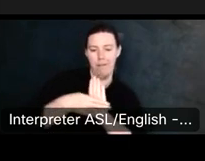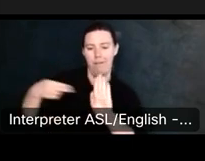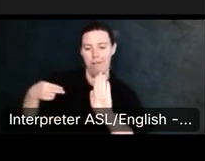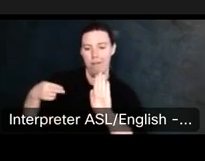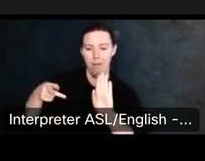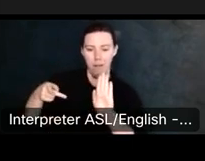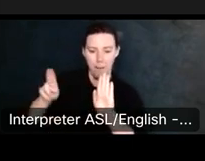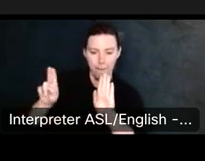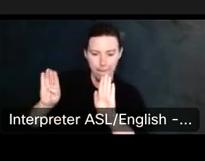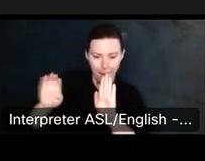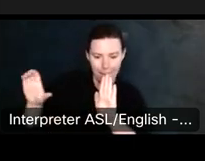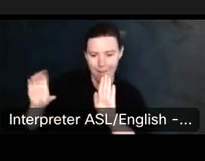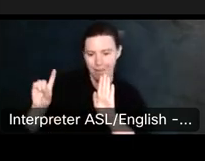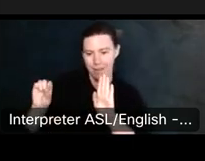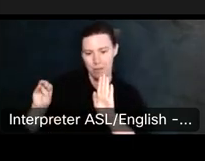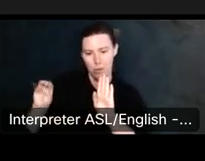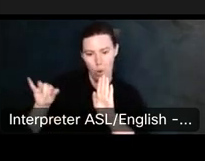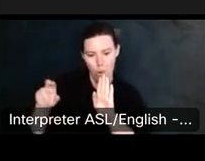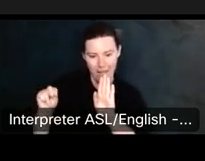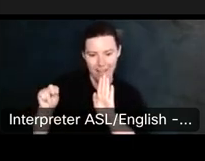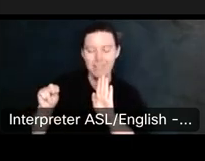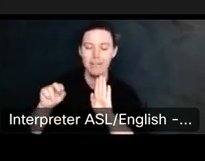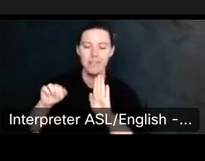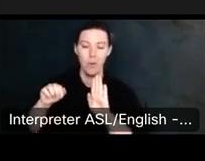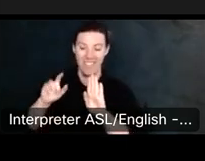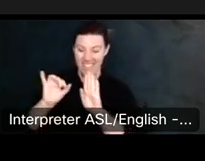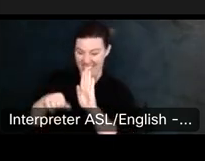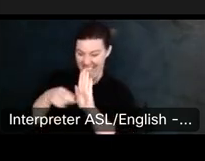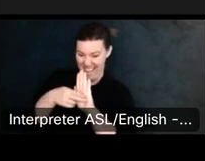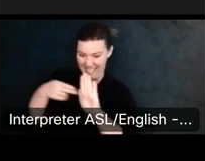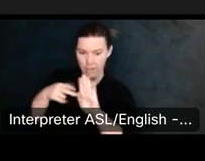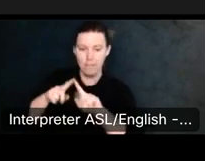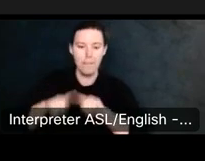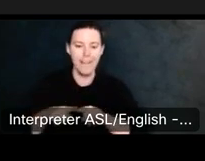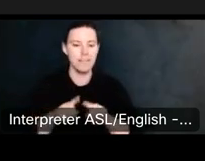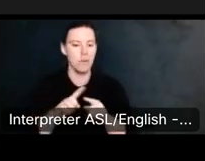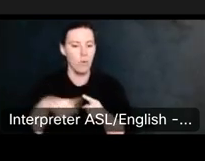Um, and so a good rule of them is by default. Just assume somebody owns it.